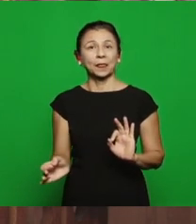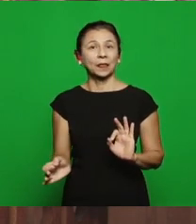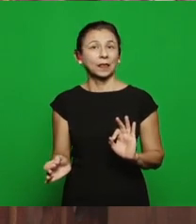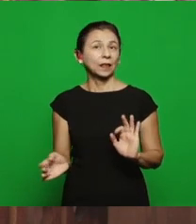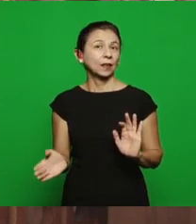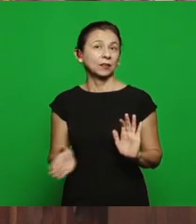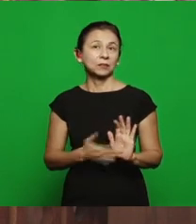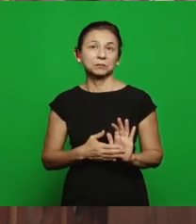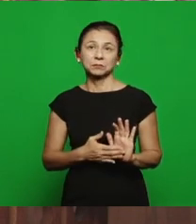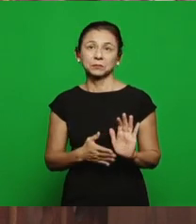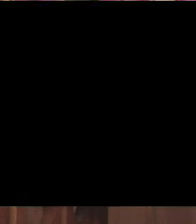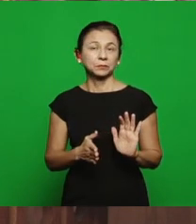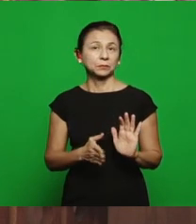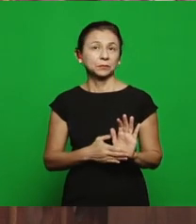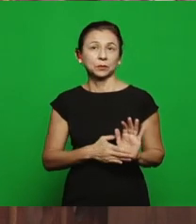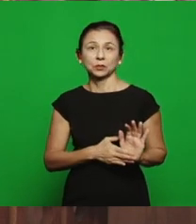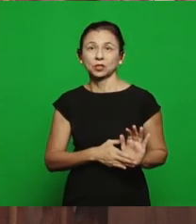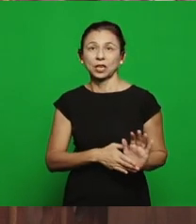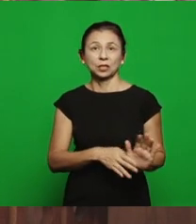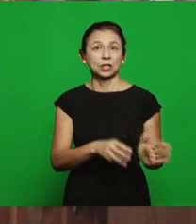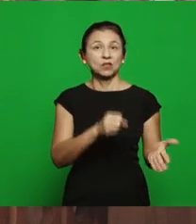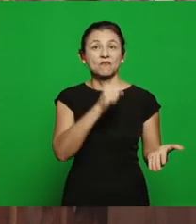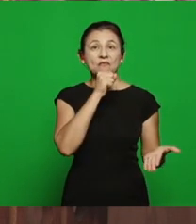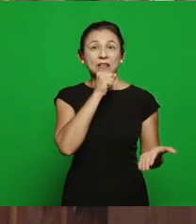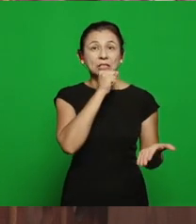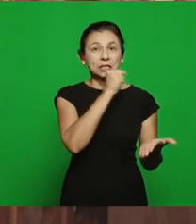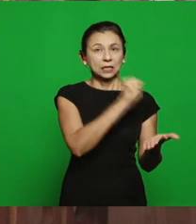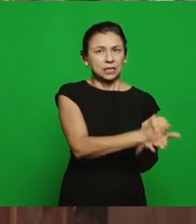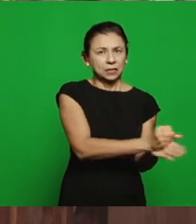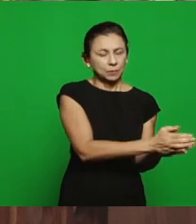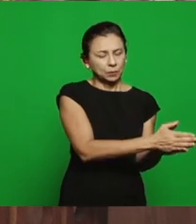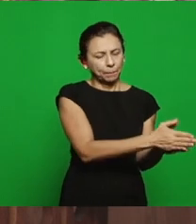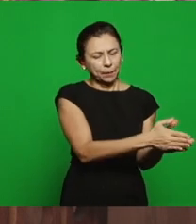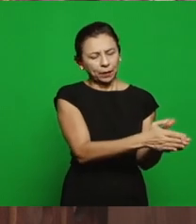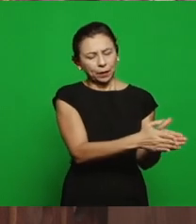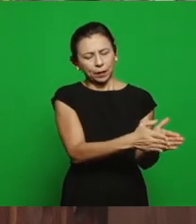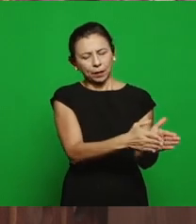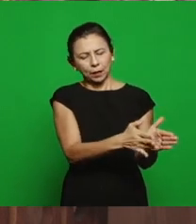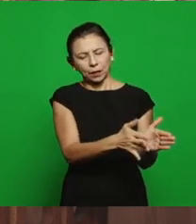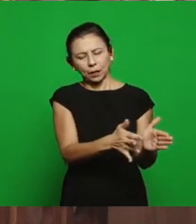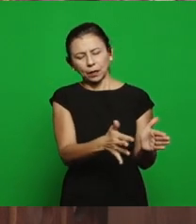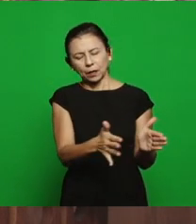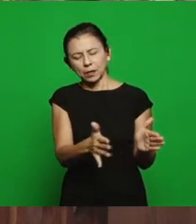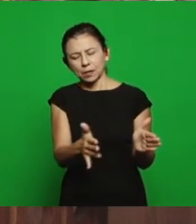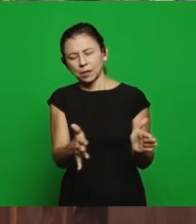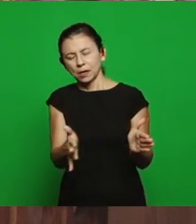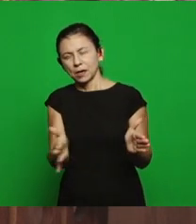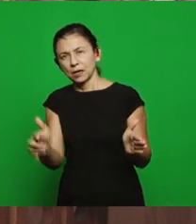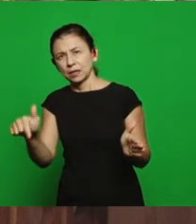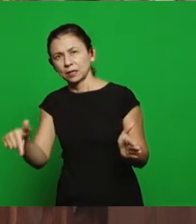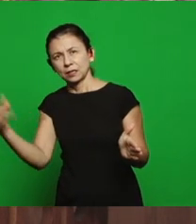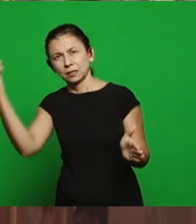from the Old testament, it doesn't stop, enters here as a revelation, entered there in the Old Testament